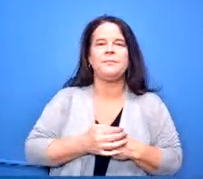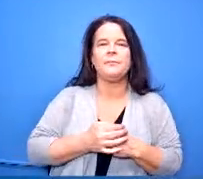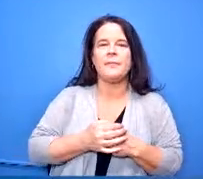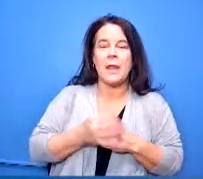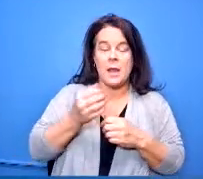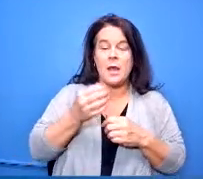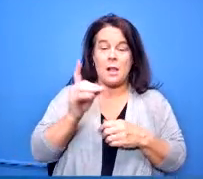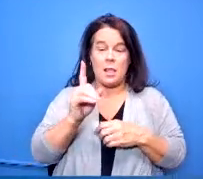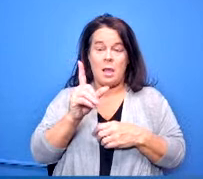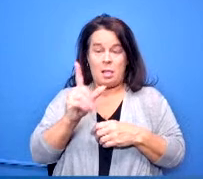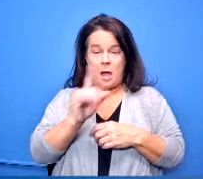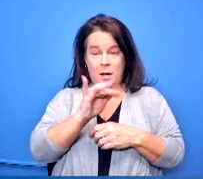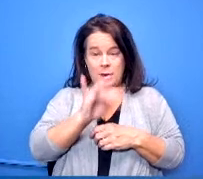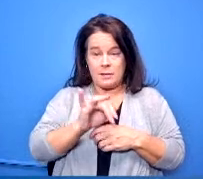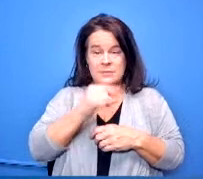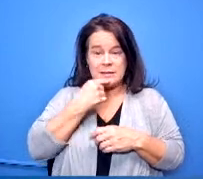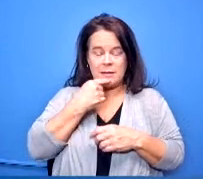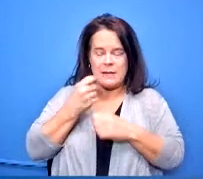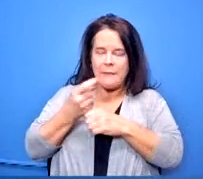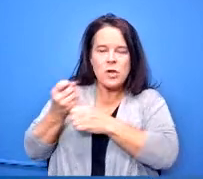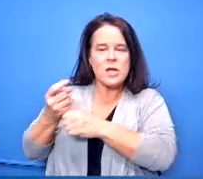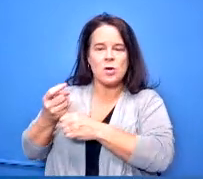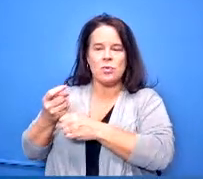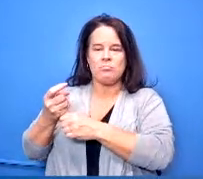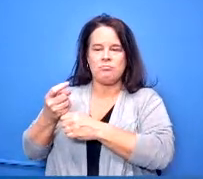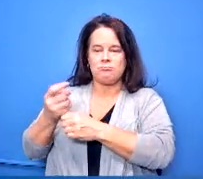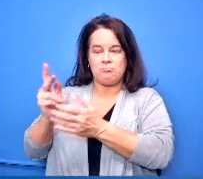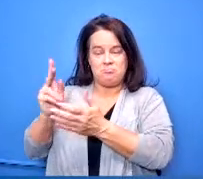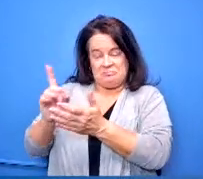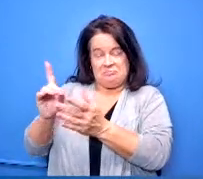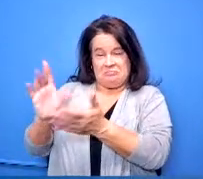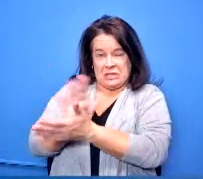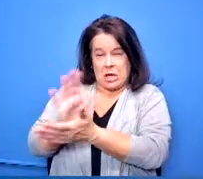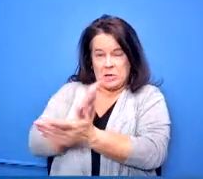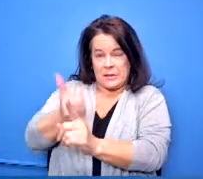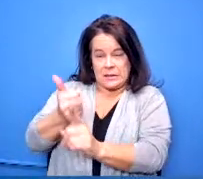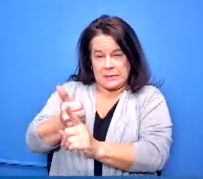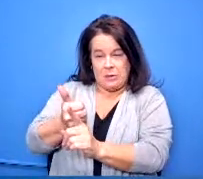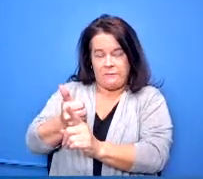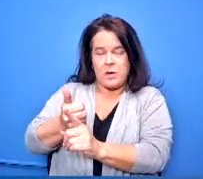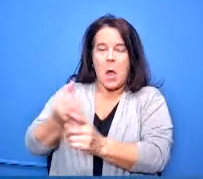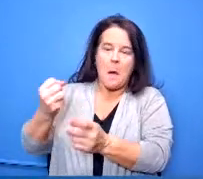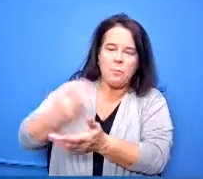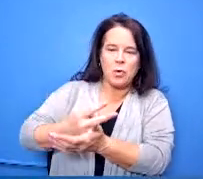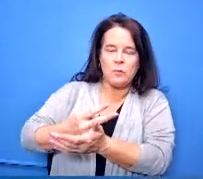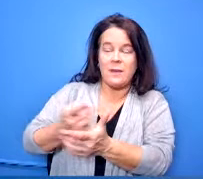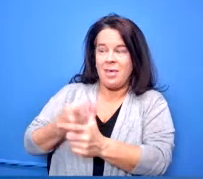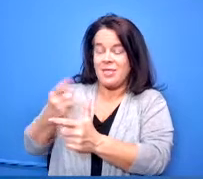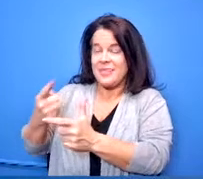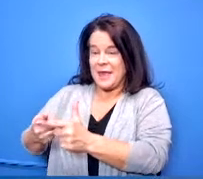is approved by the board of education and then revisions are shared prior to that annual approval